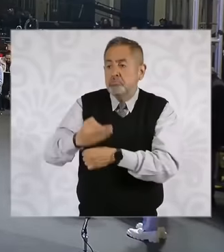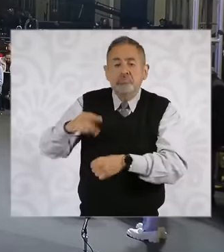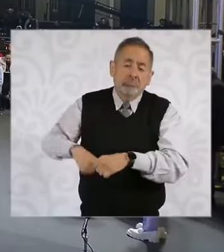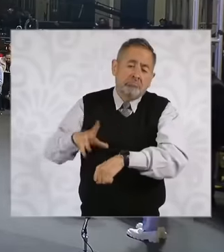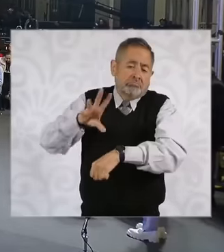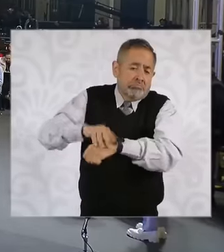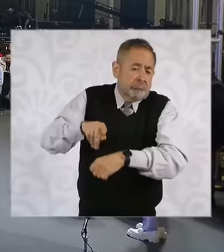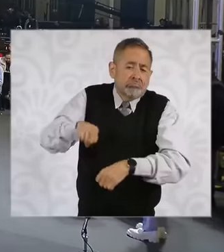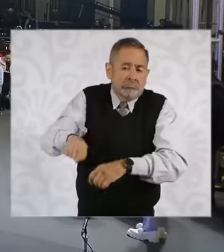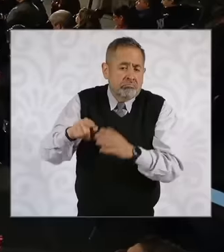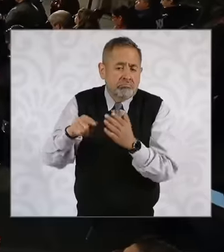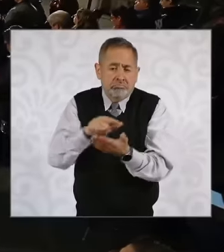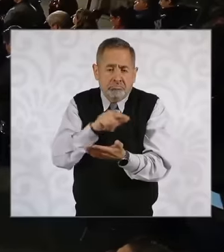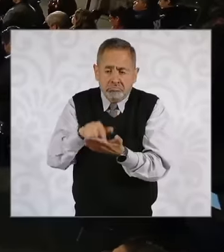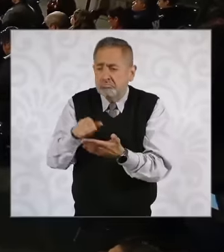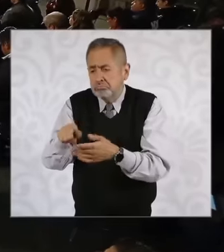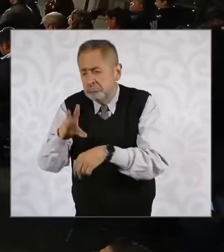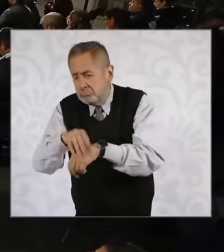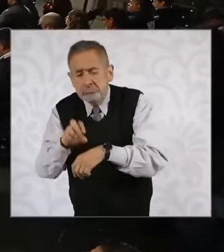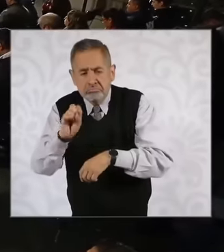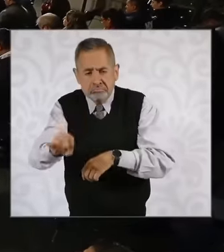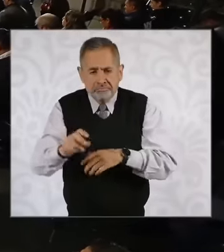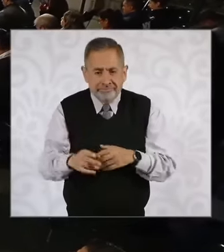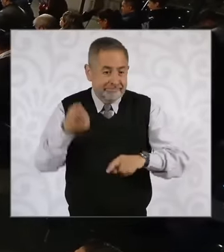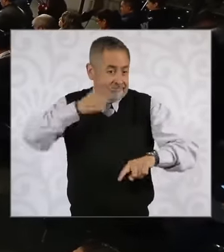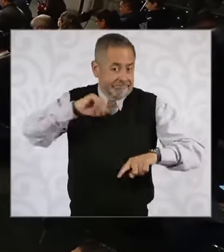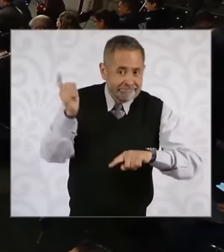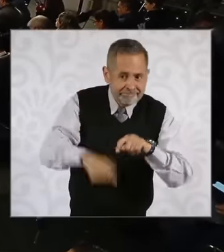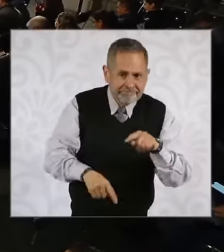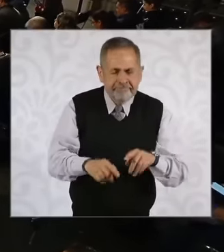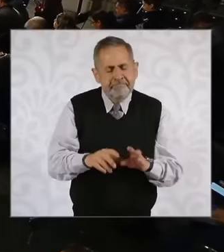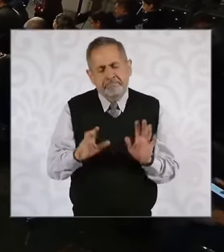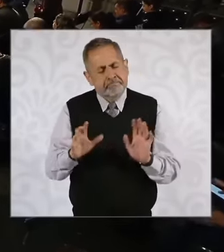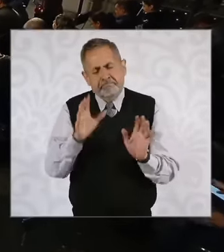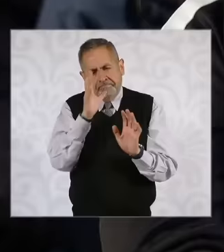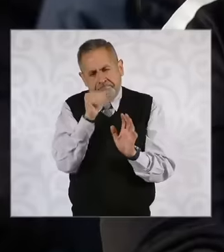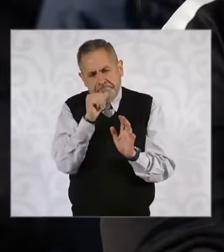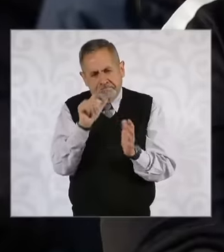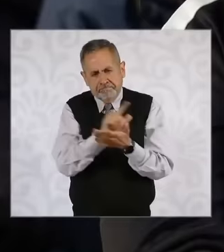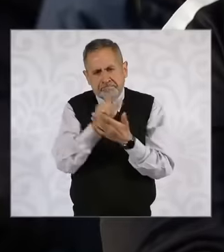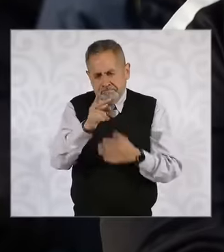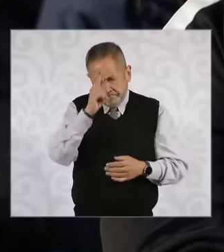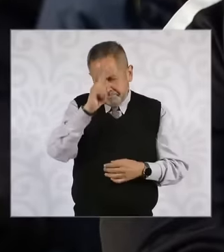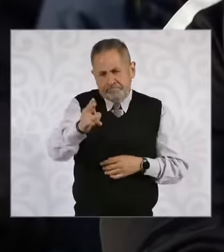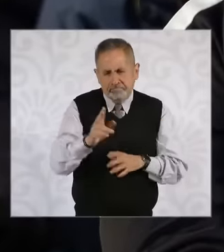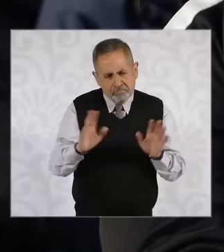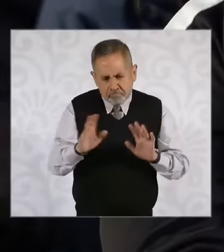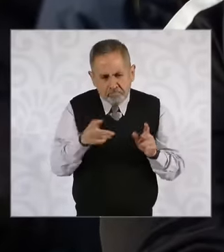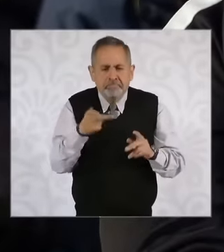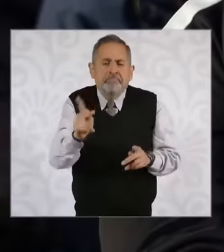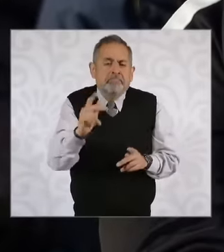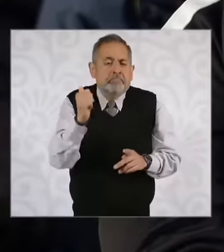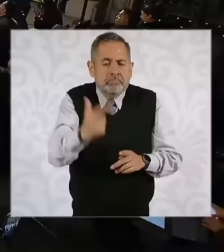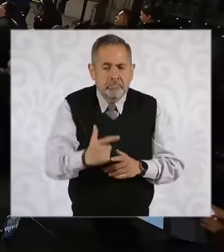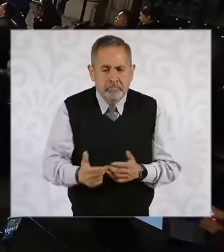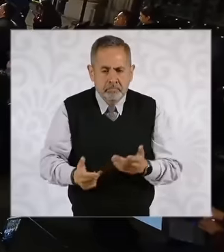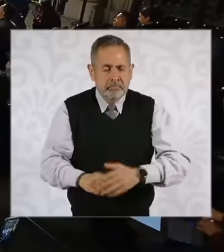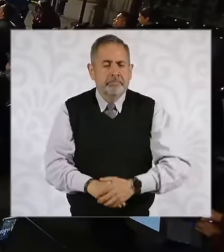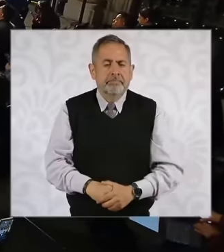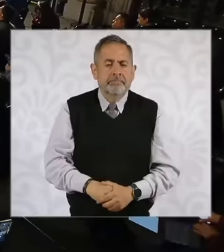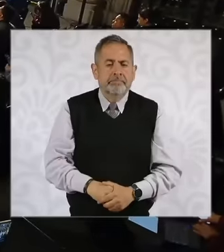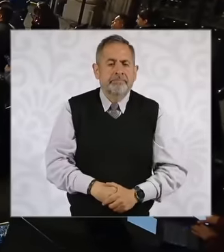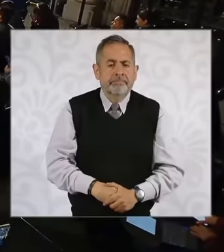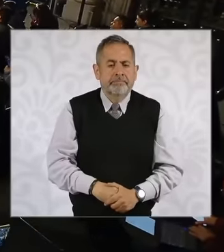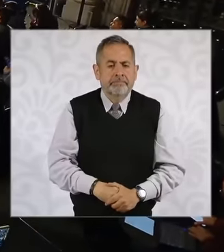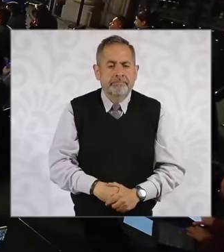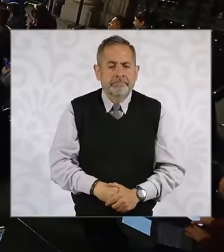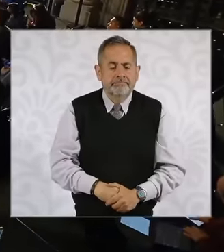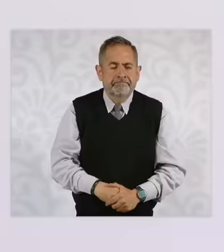with tobacco, it is difficult to establish a ban as such, president. Well, come on,